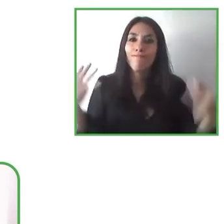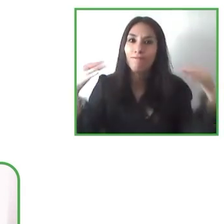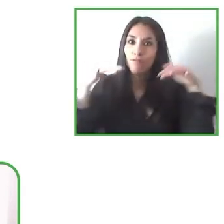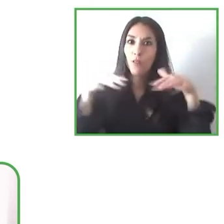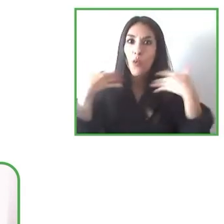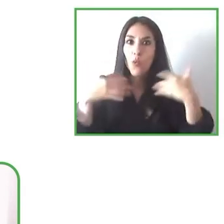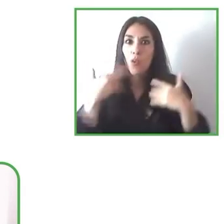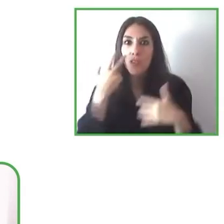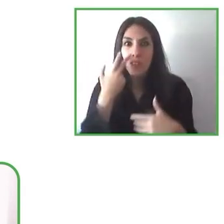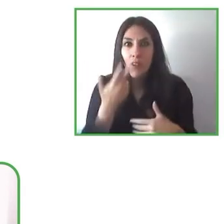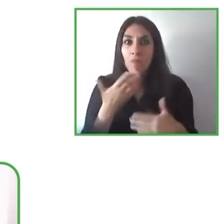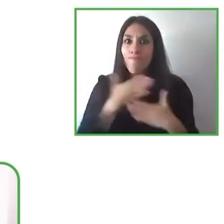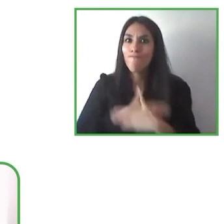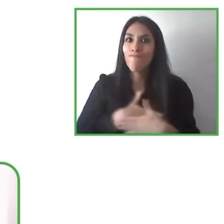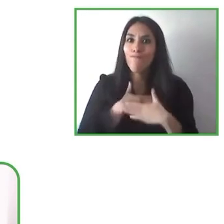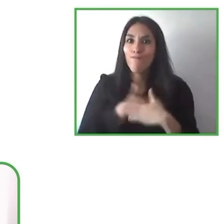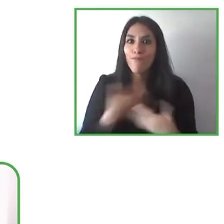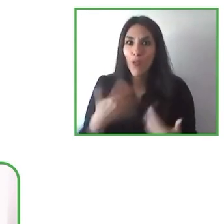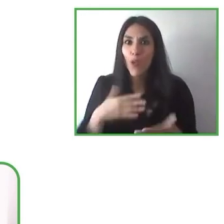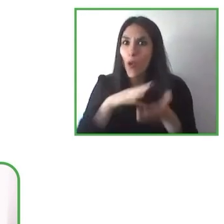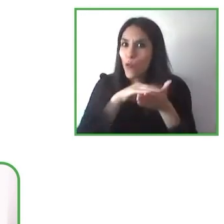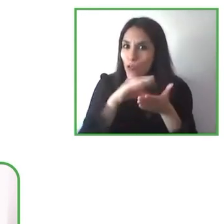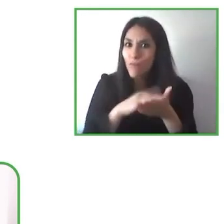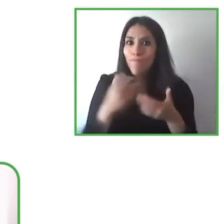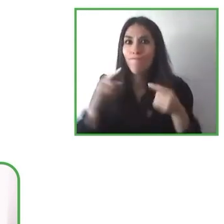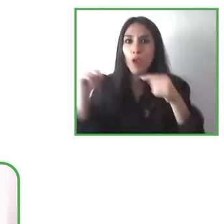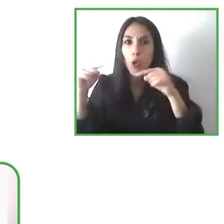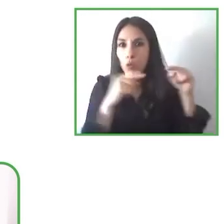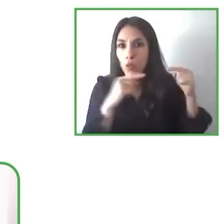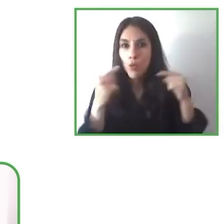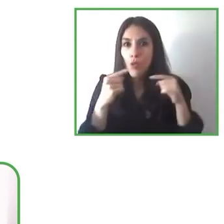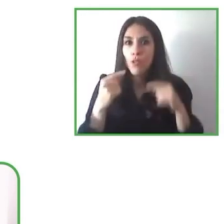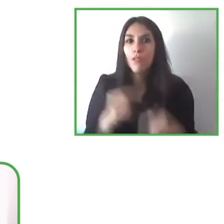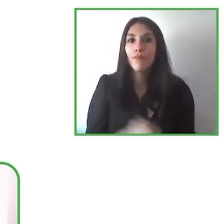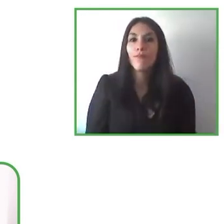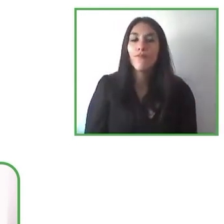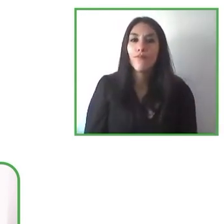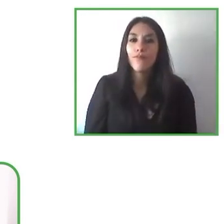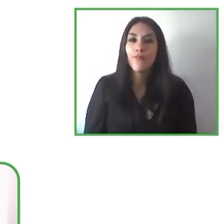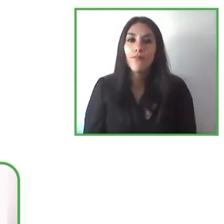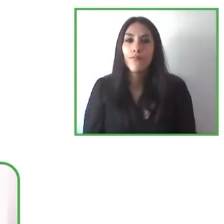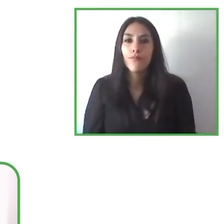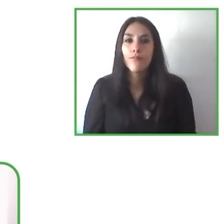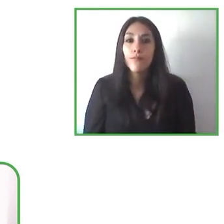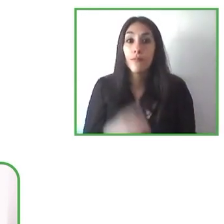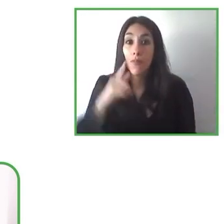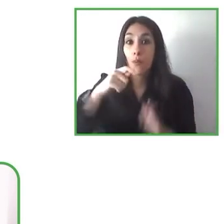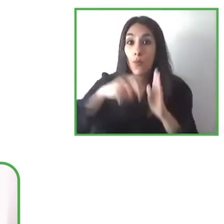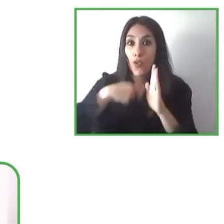continue in the next with the next panel or the next edition of Zero Project and all my